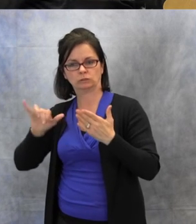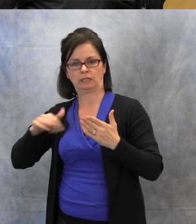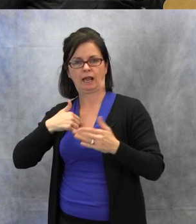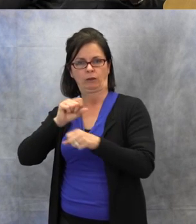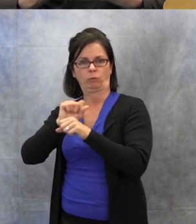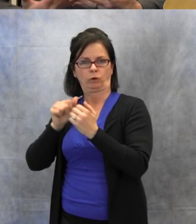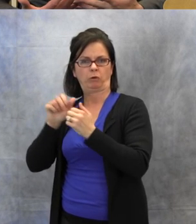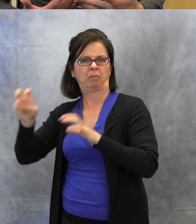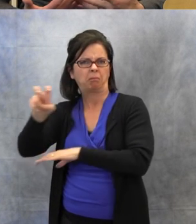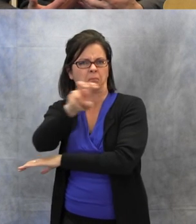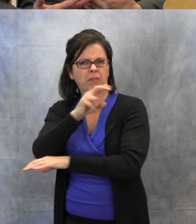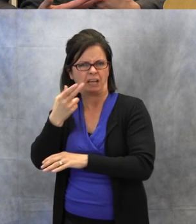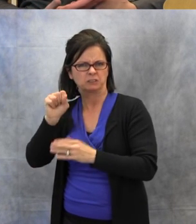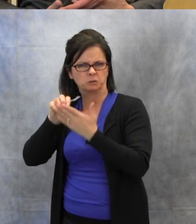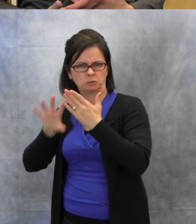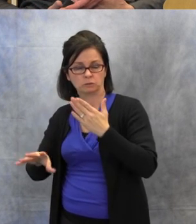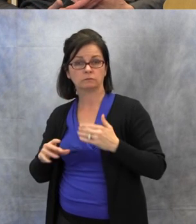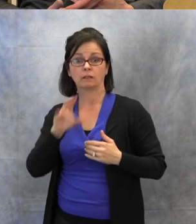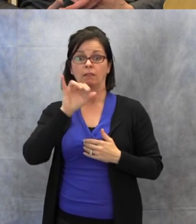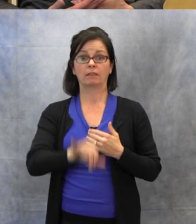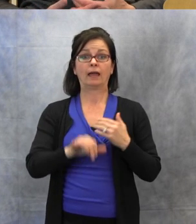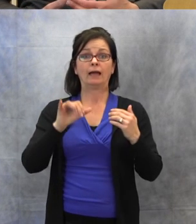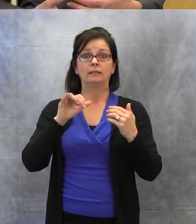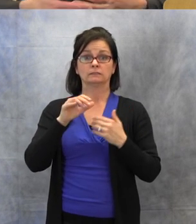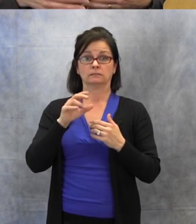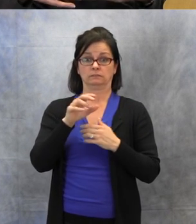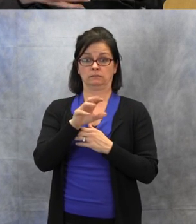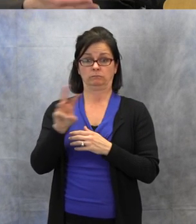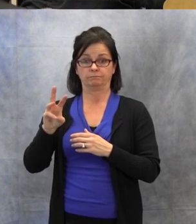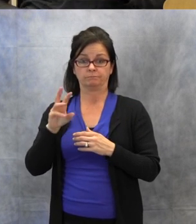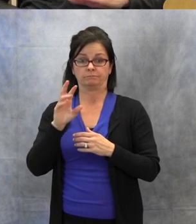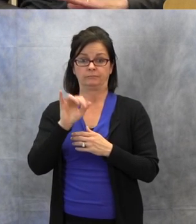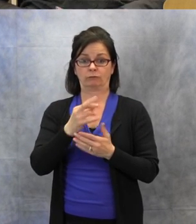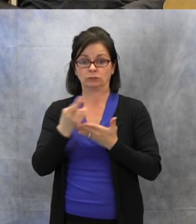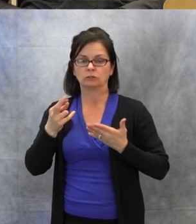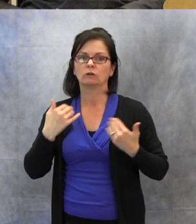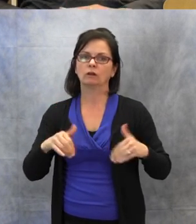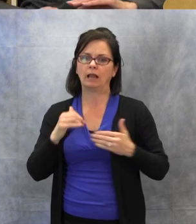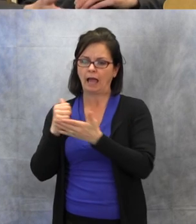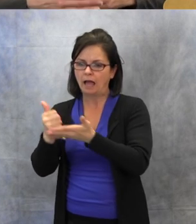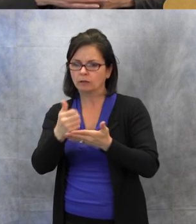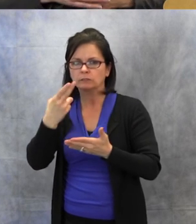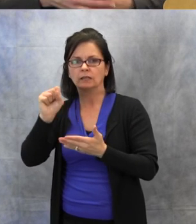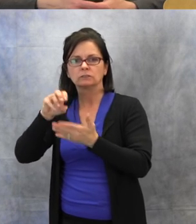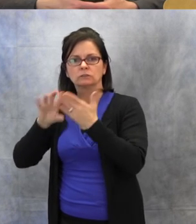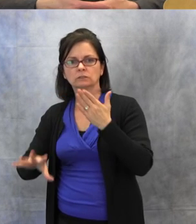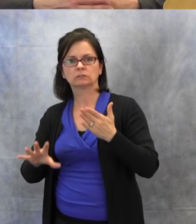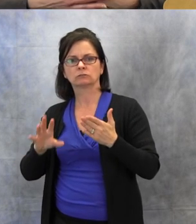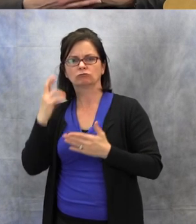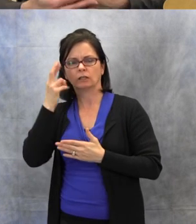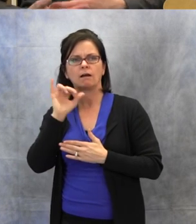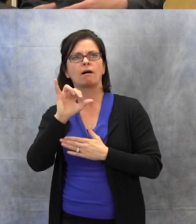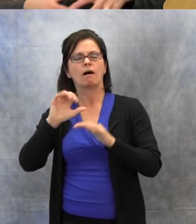how they can self-advocate for themselves, you talk about the IEP, different rights, responsibilities,